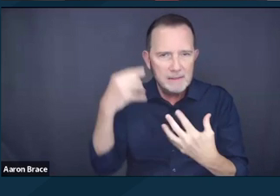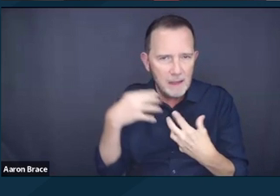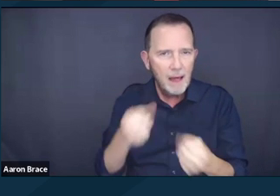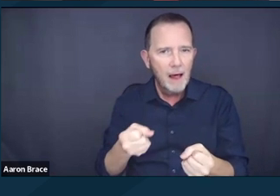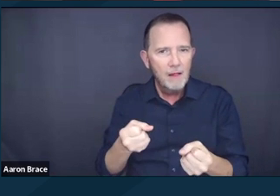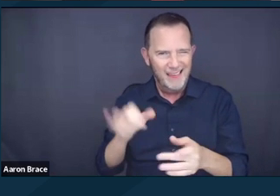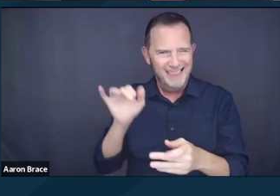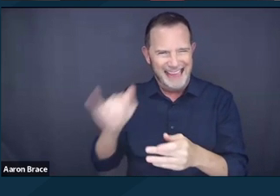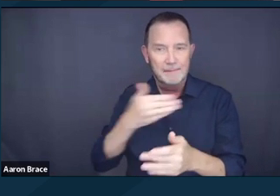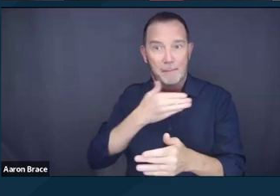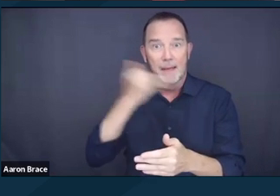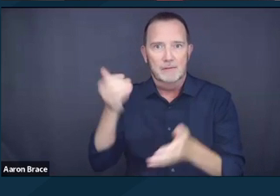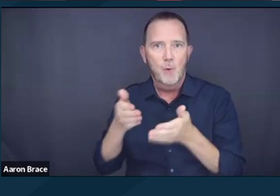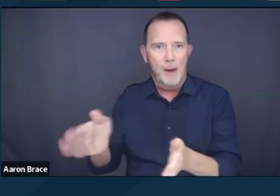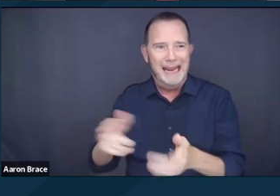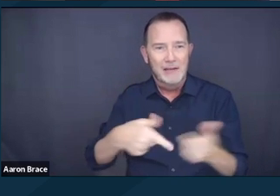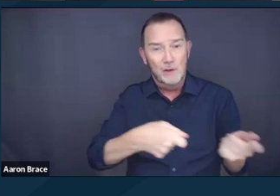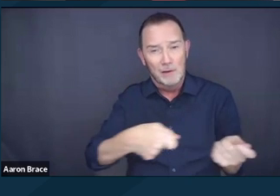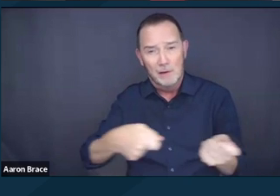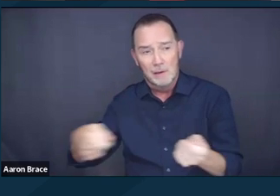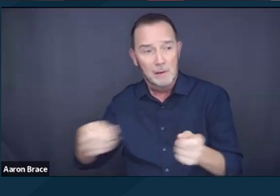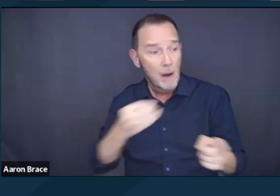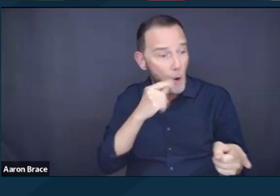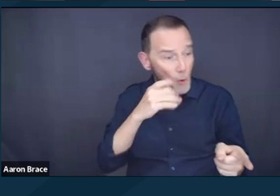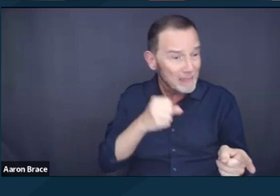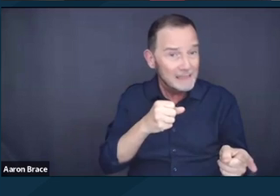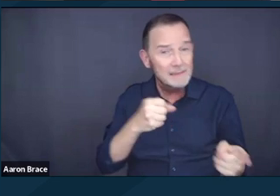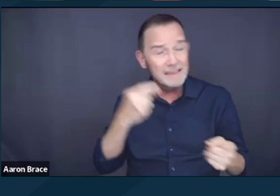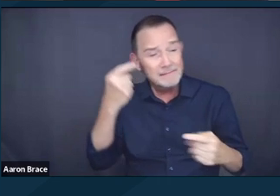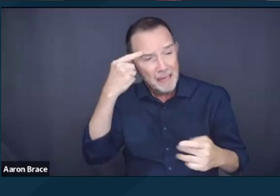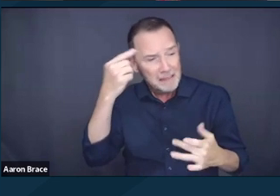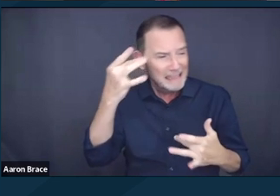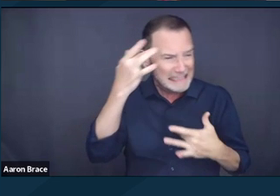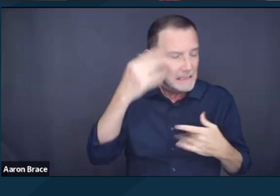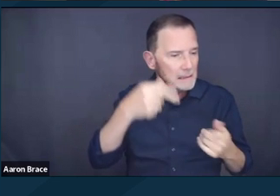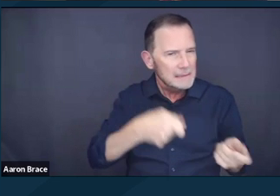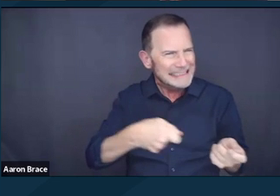And there's a link to our brief at the bottom of the slide. Next slide please.